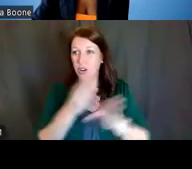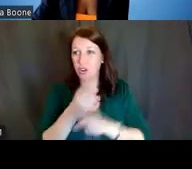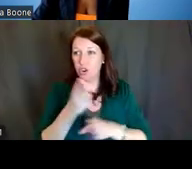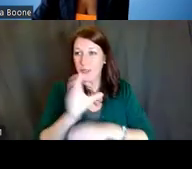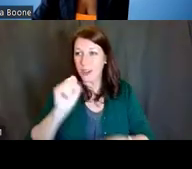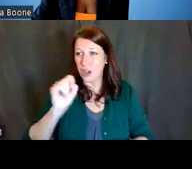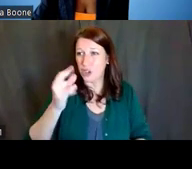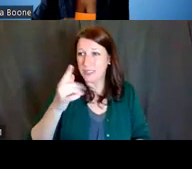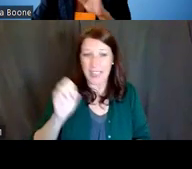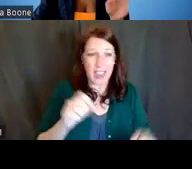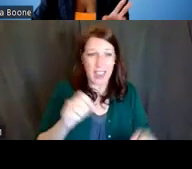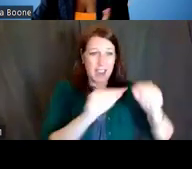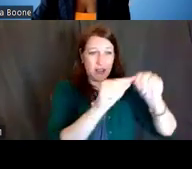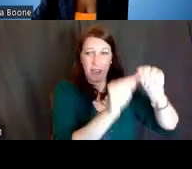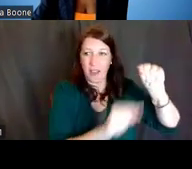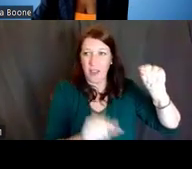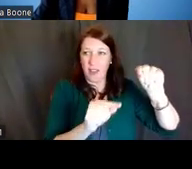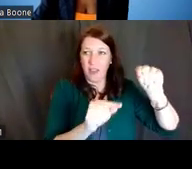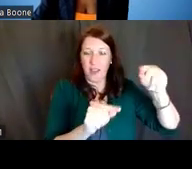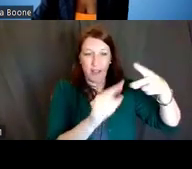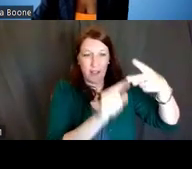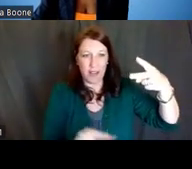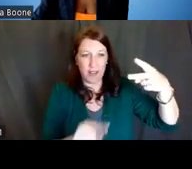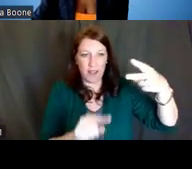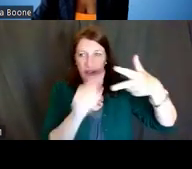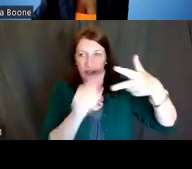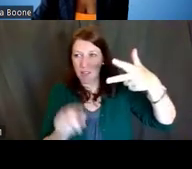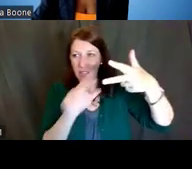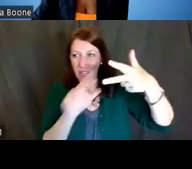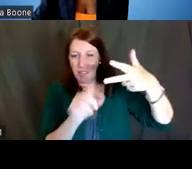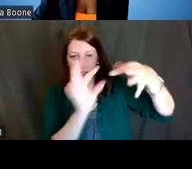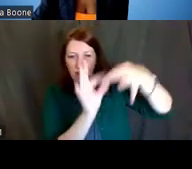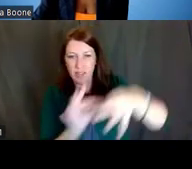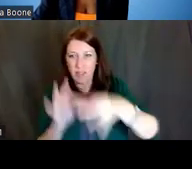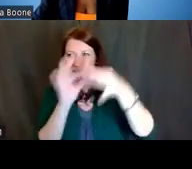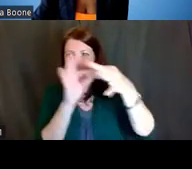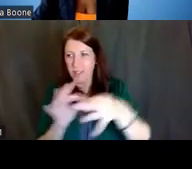Training group, so please don't think that you're going to miss out on finding out more information about this.